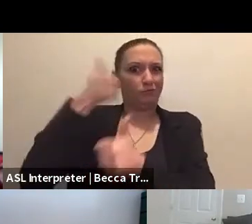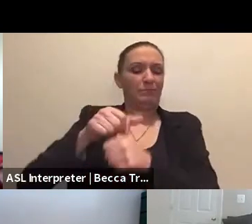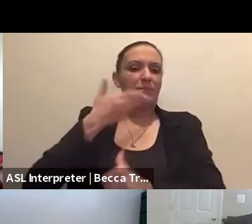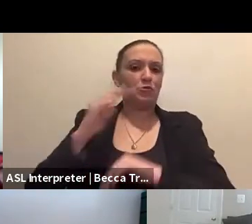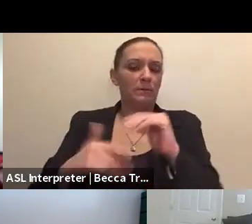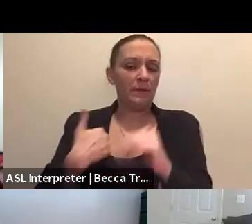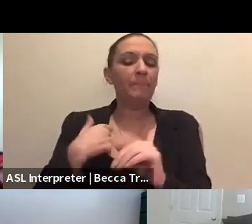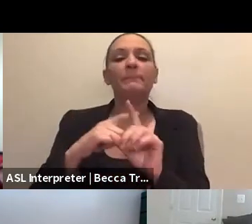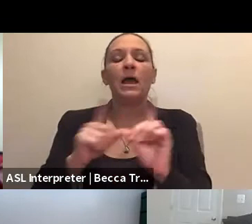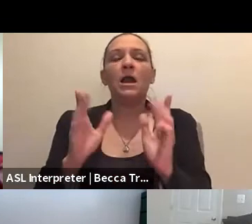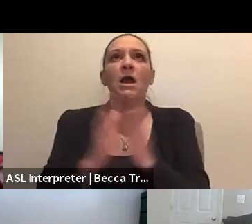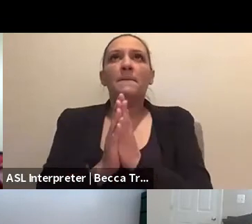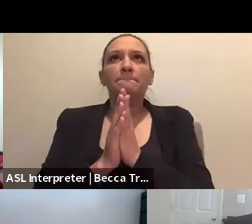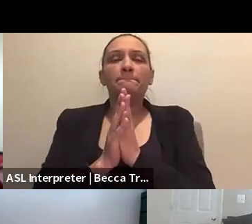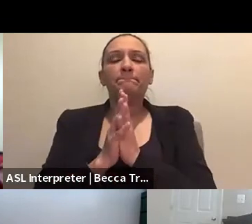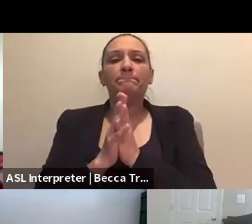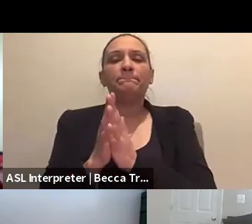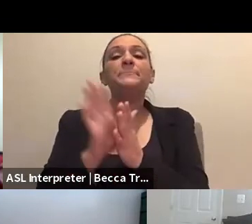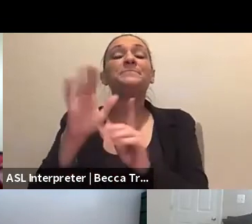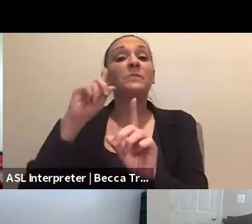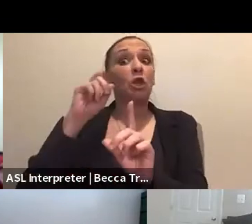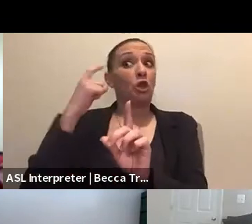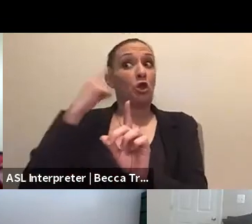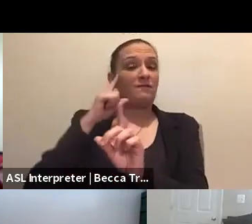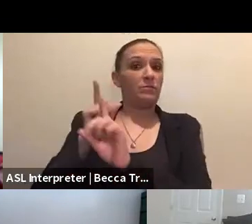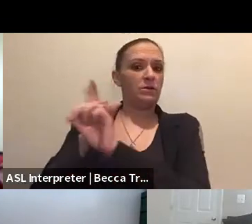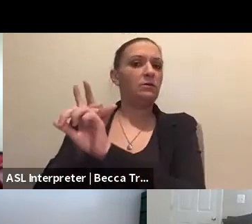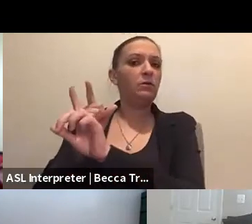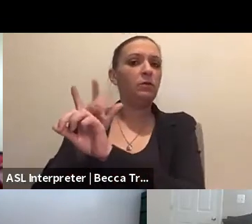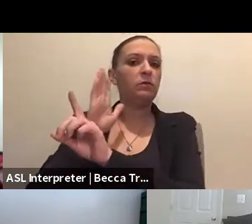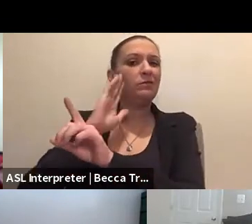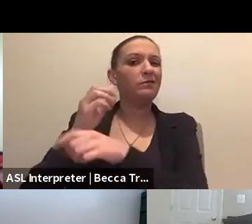but the government will make their public announcements